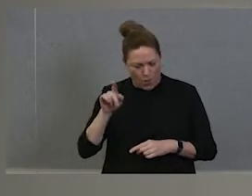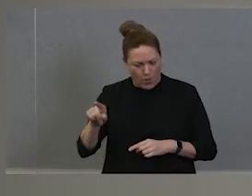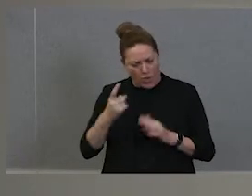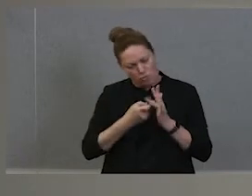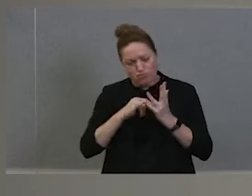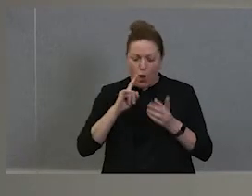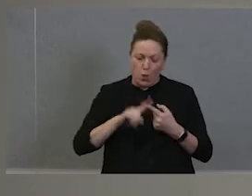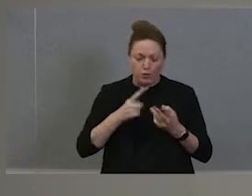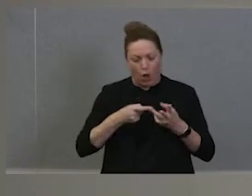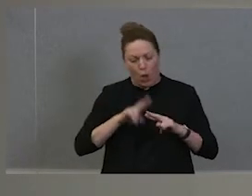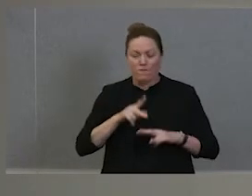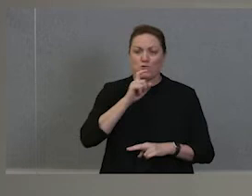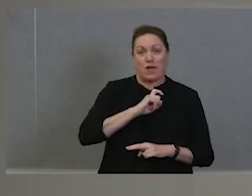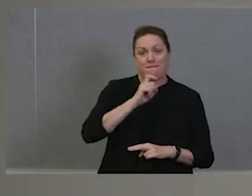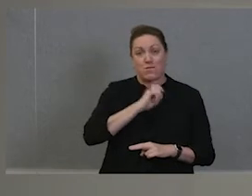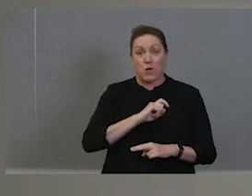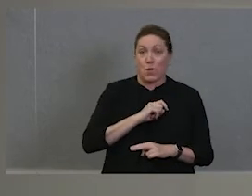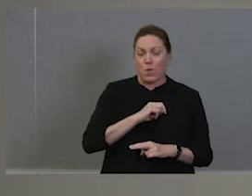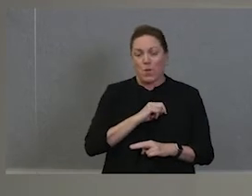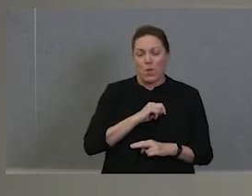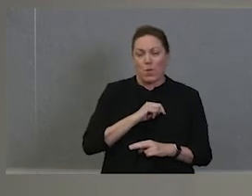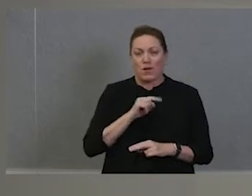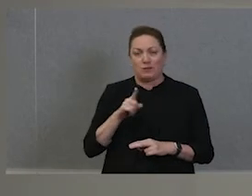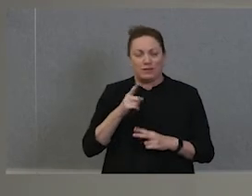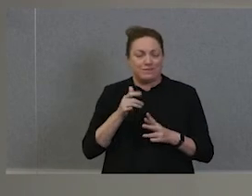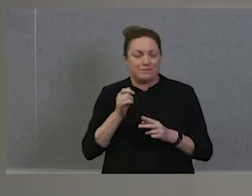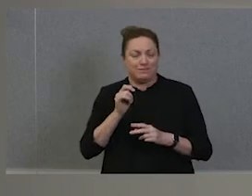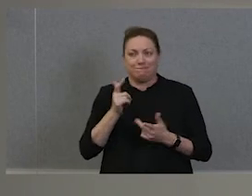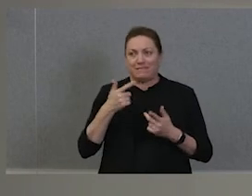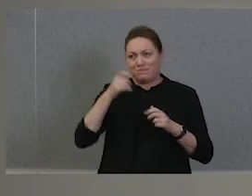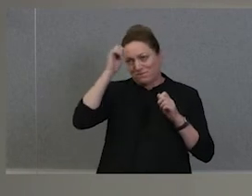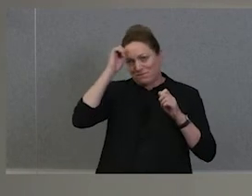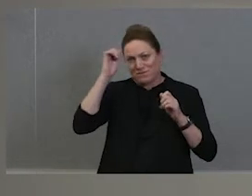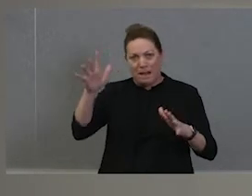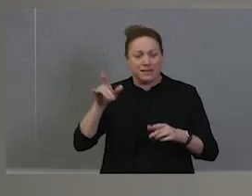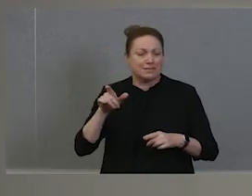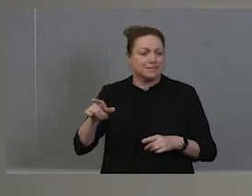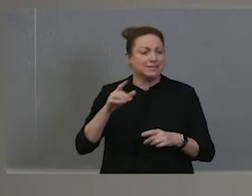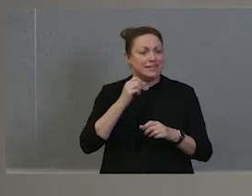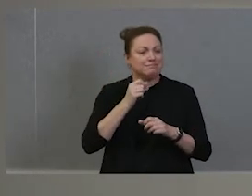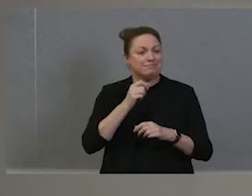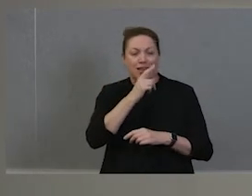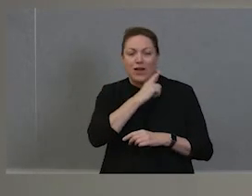is actually the famous Gossamer girl that you saw in the movie. She has been